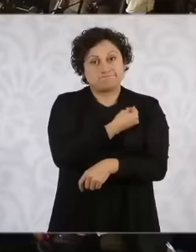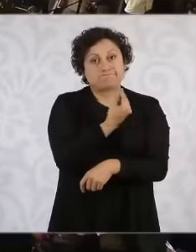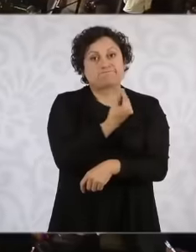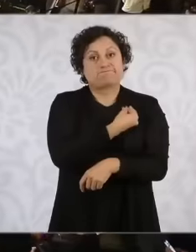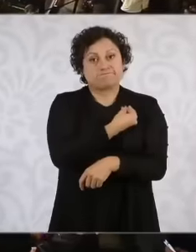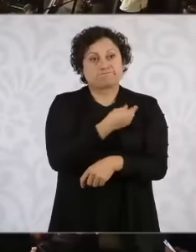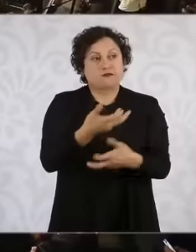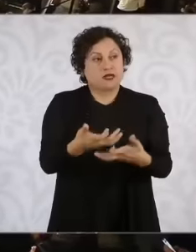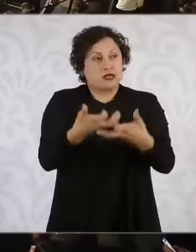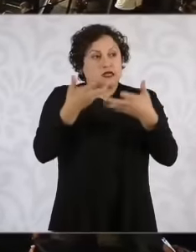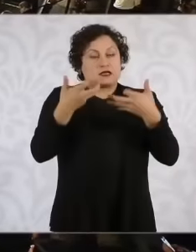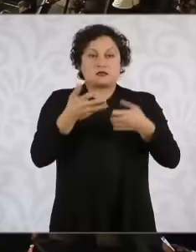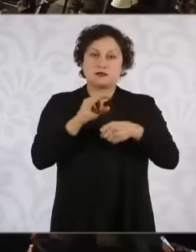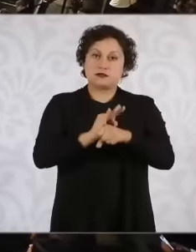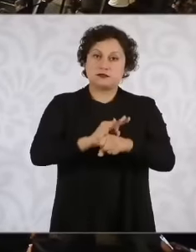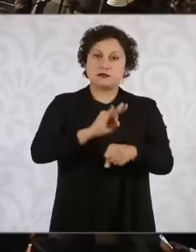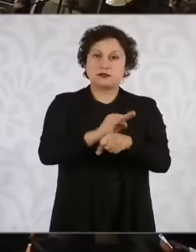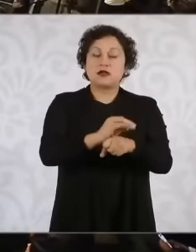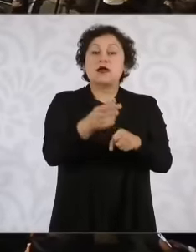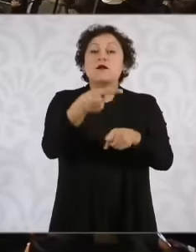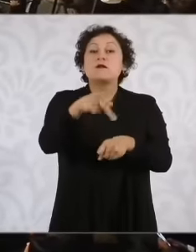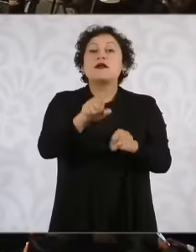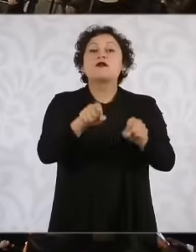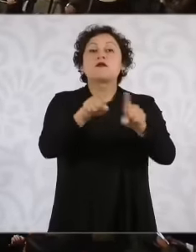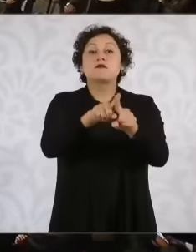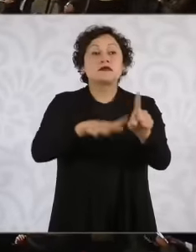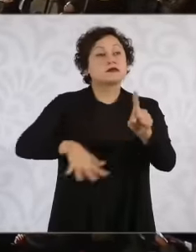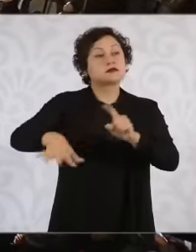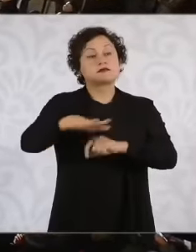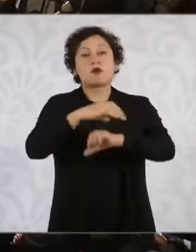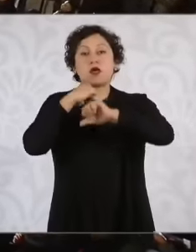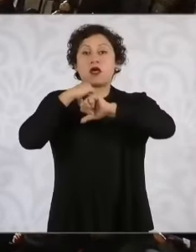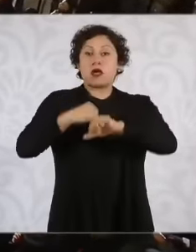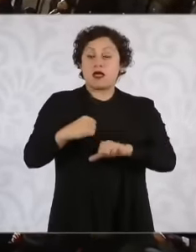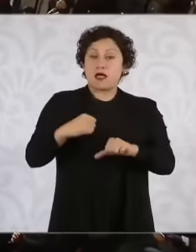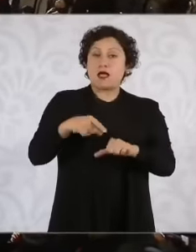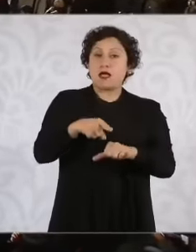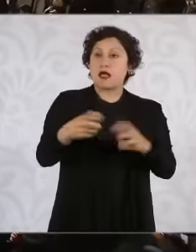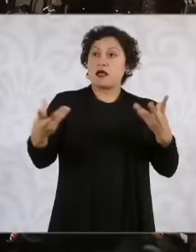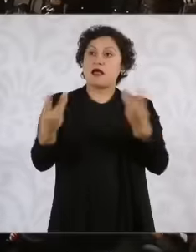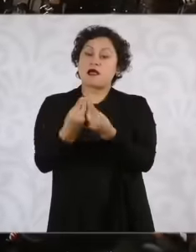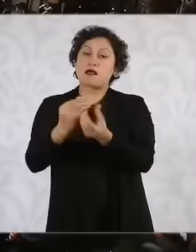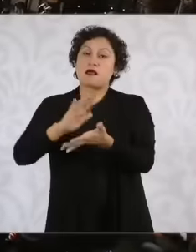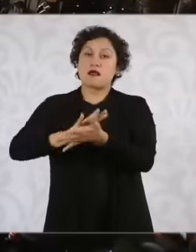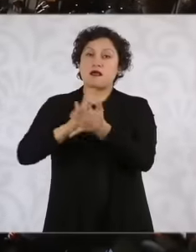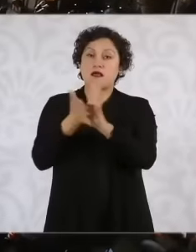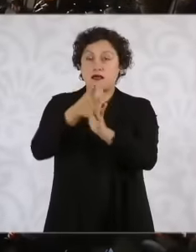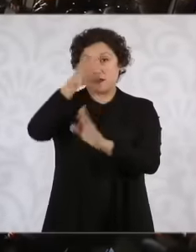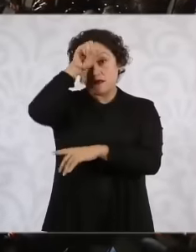that has also colluded with the mining company yes in this case eh And in this case